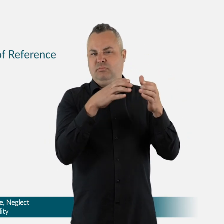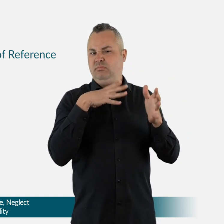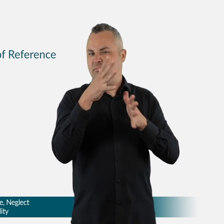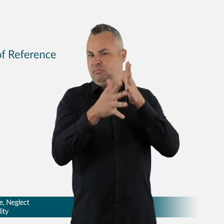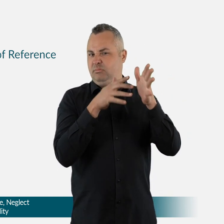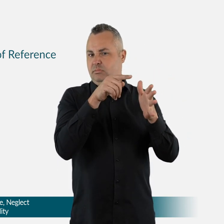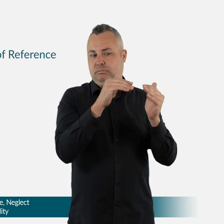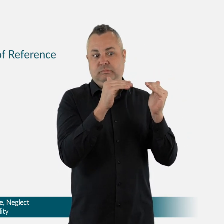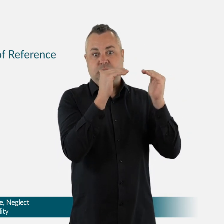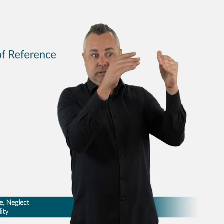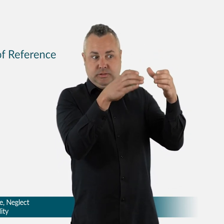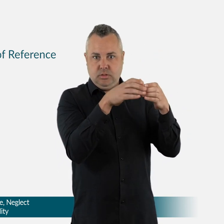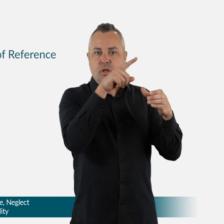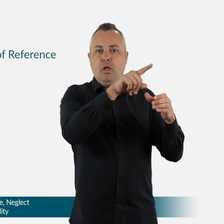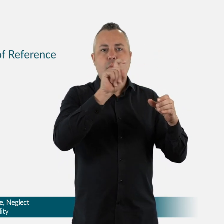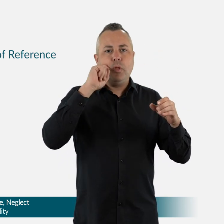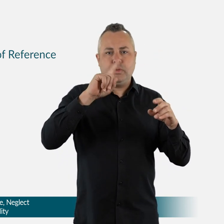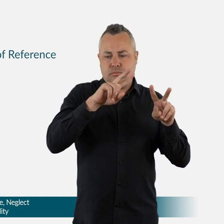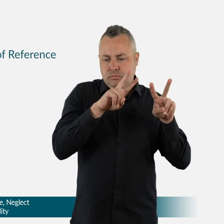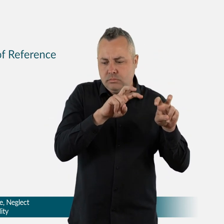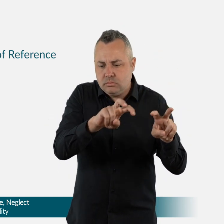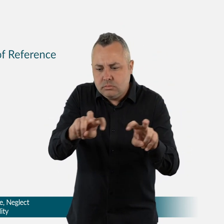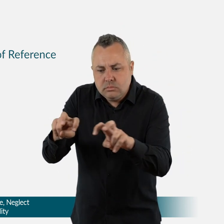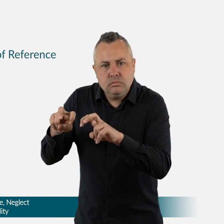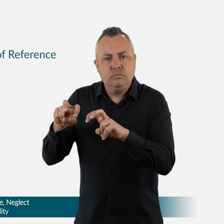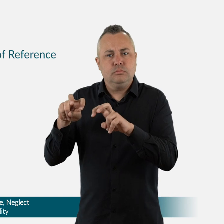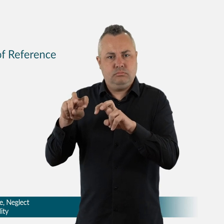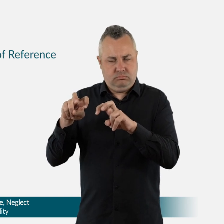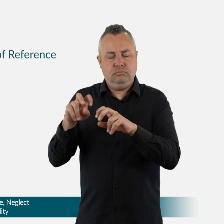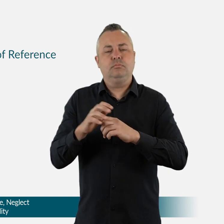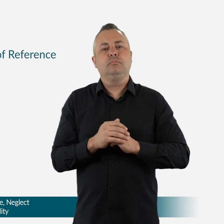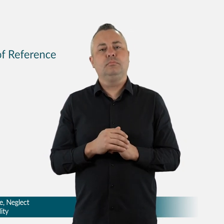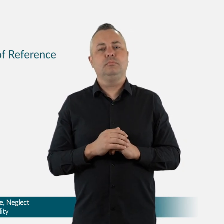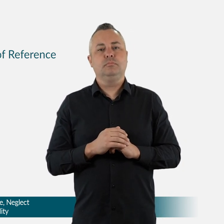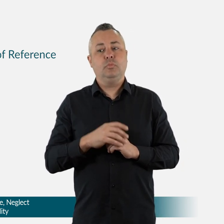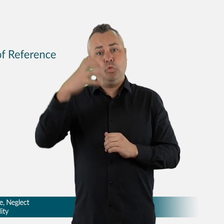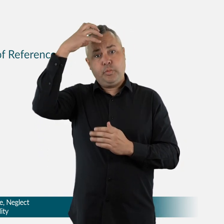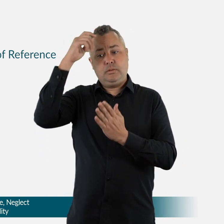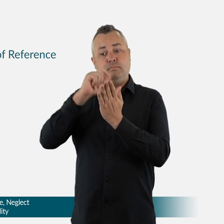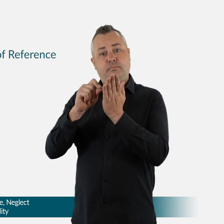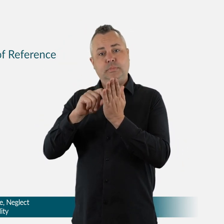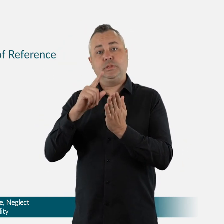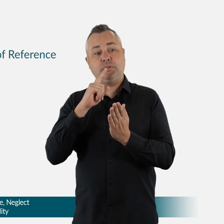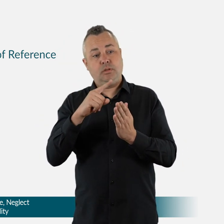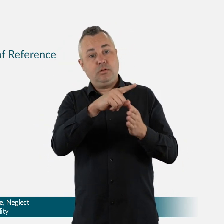the Hon Paul Fletcher MP, announced the